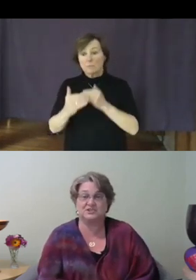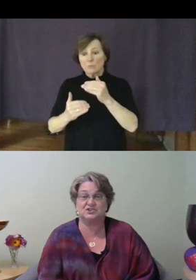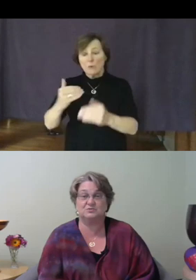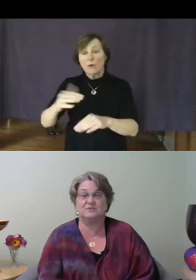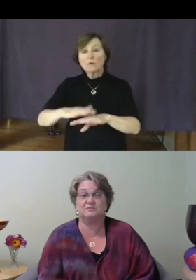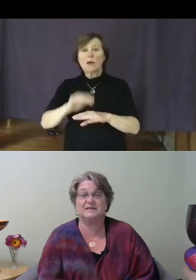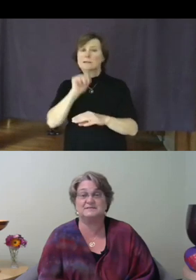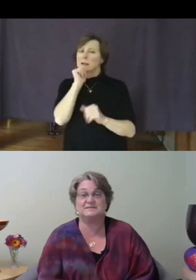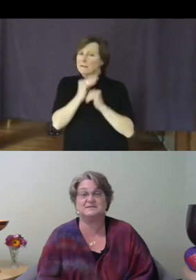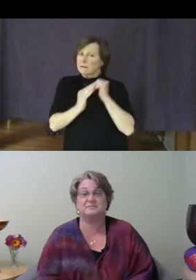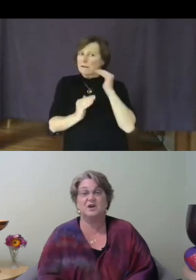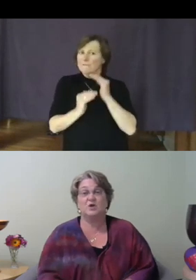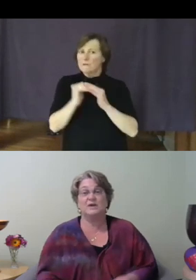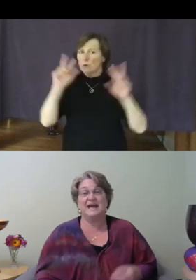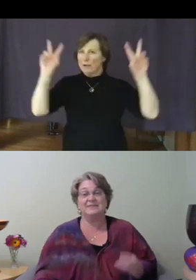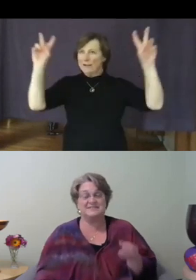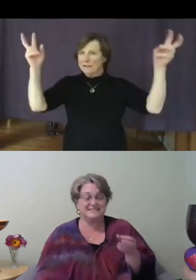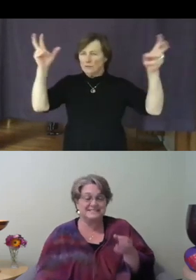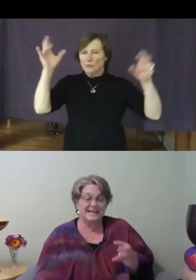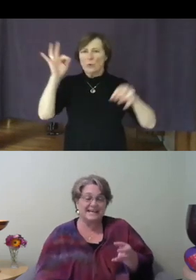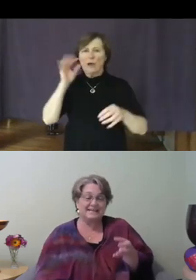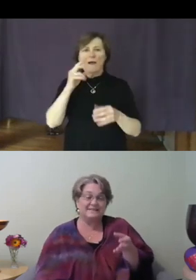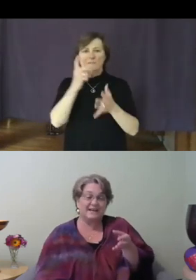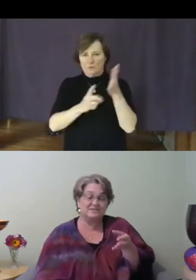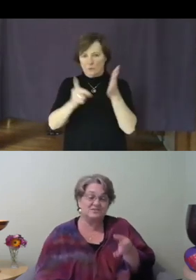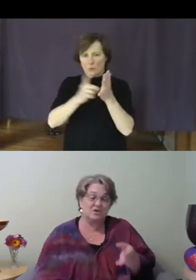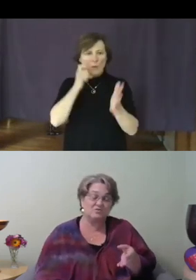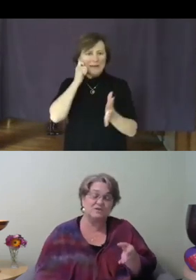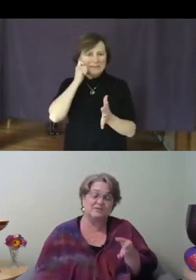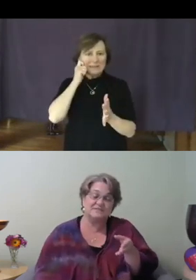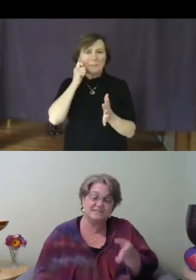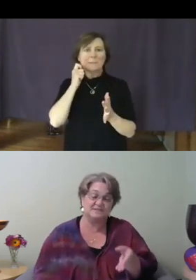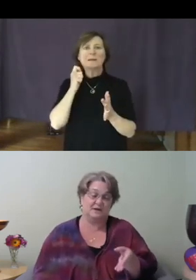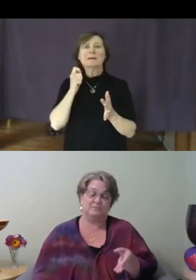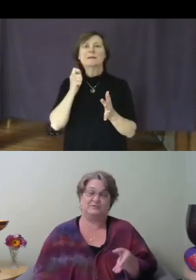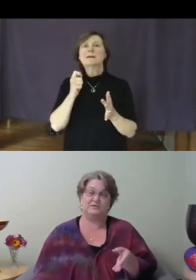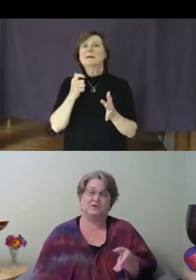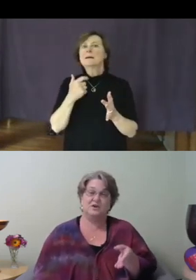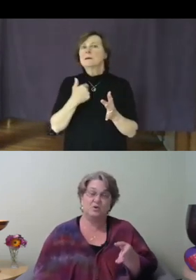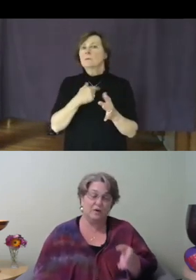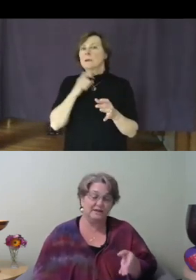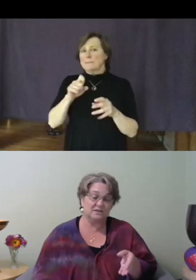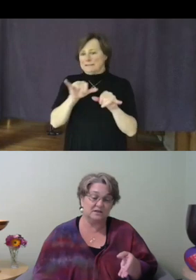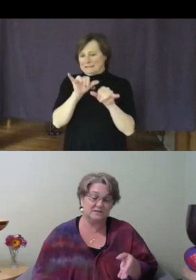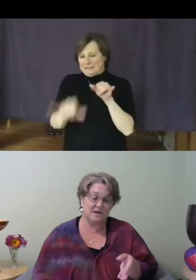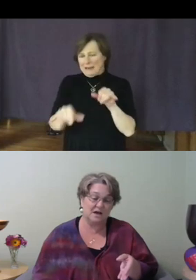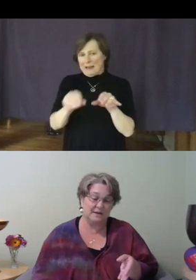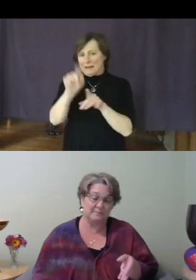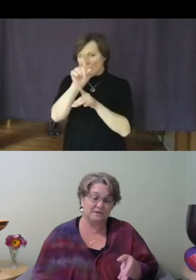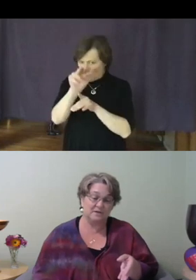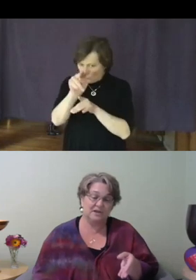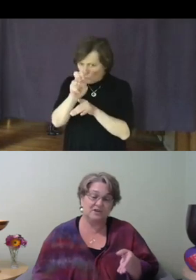of racism we have to stay in that zone of discomfort quite a long time, in order